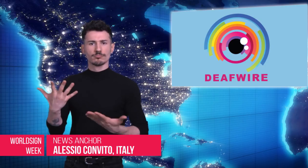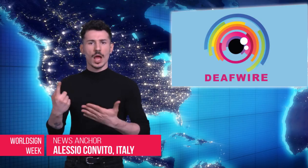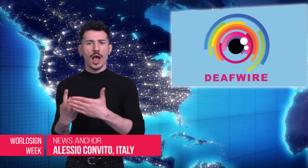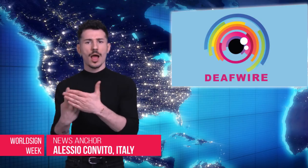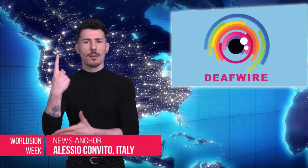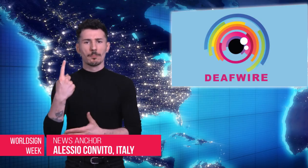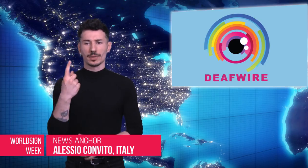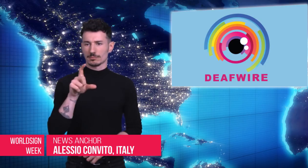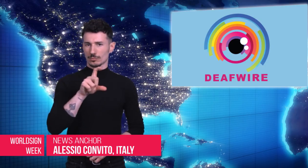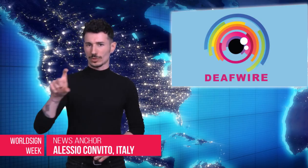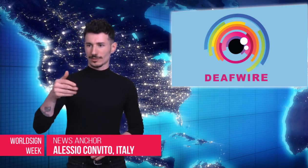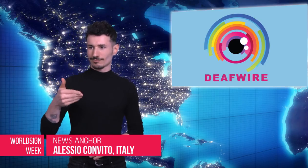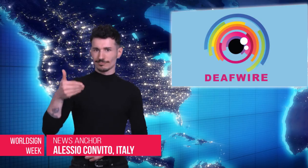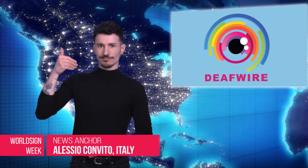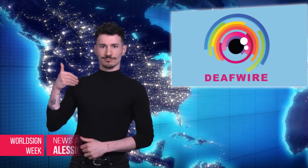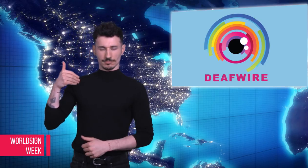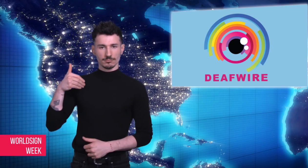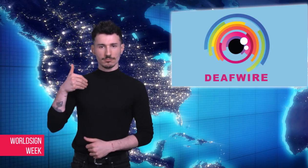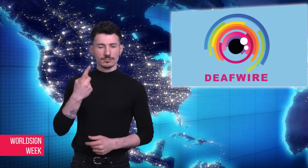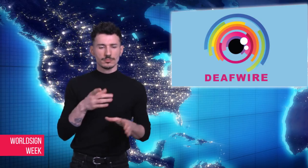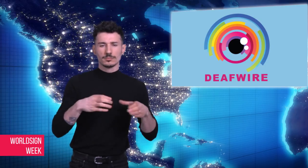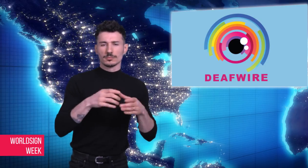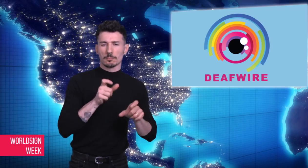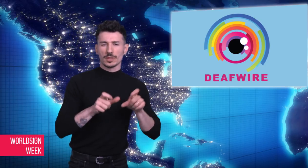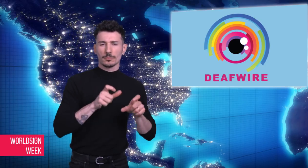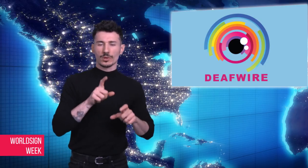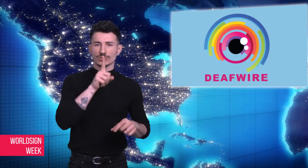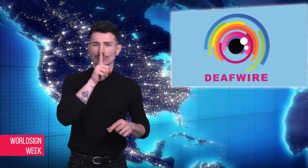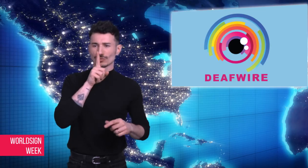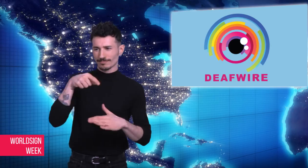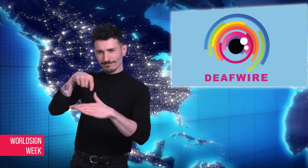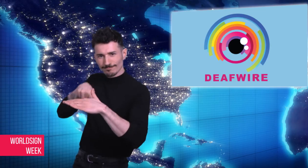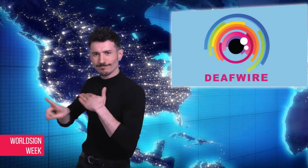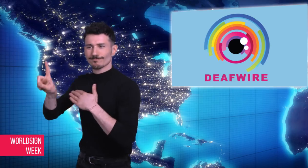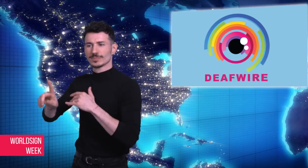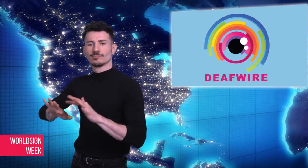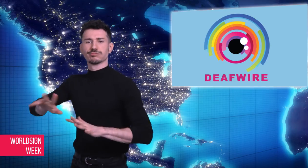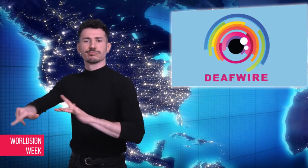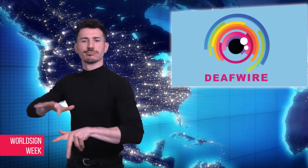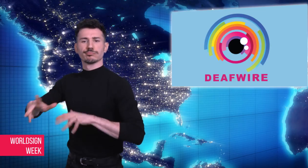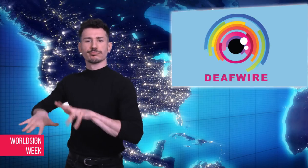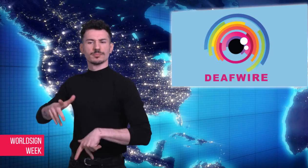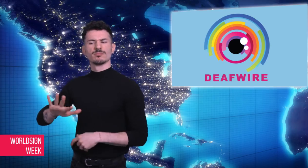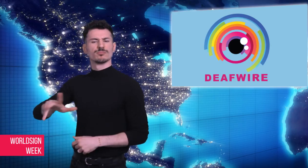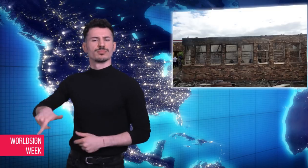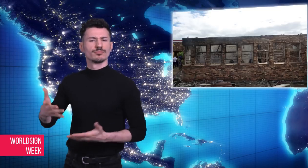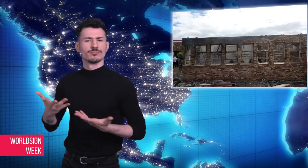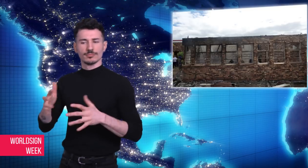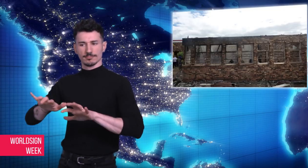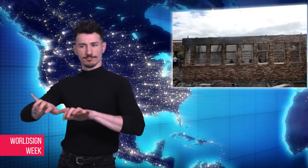a Deaf school in South Africa was burglarized last week.